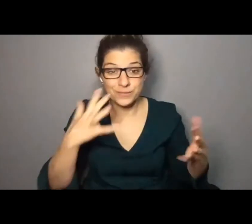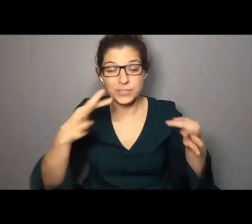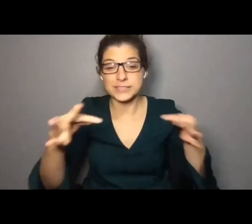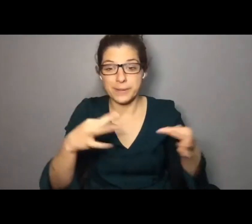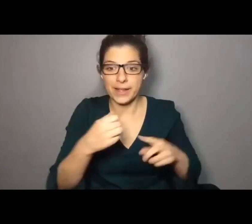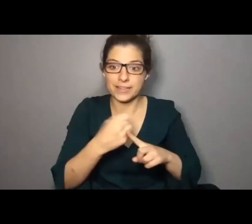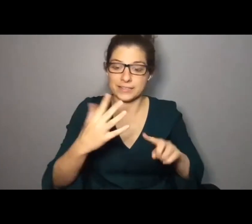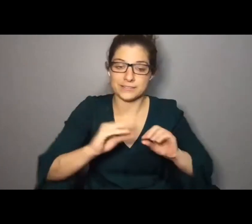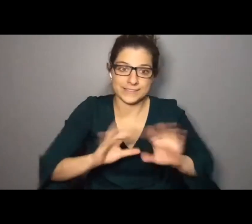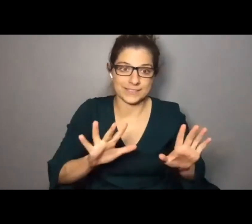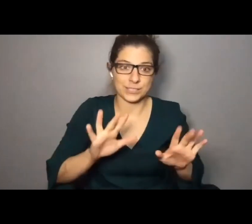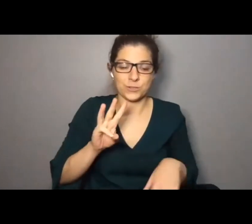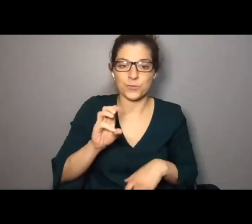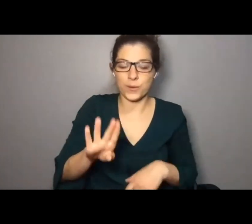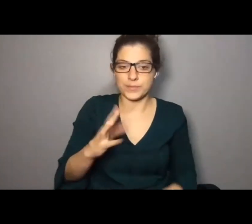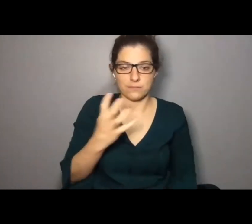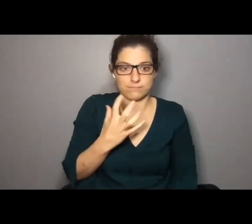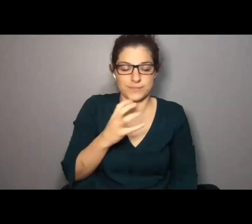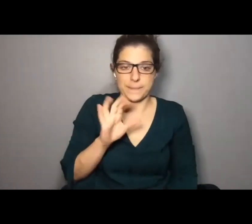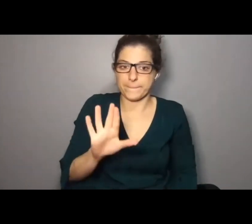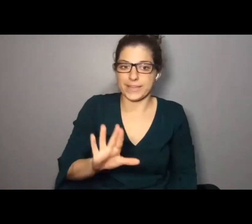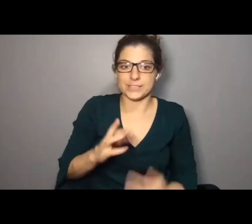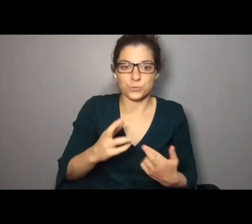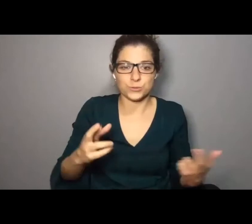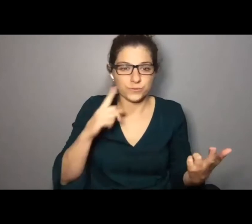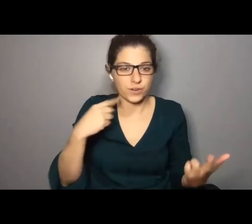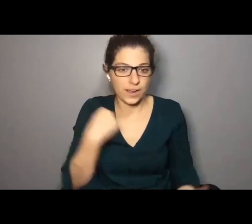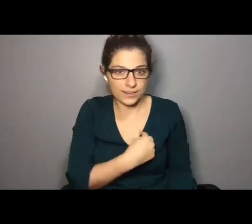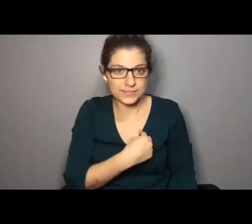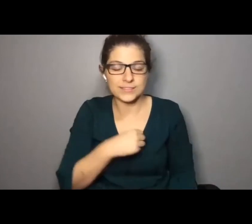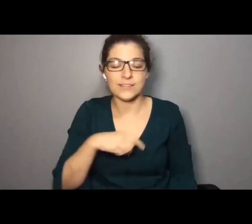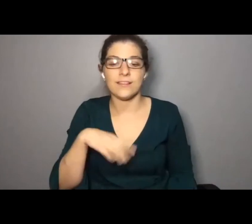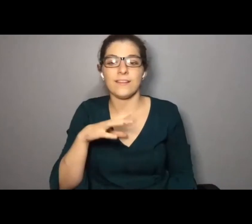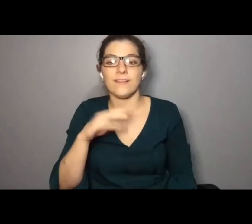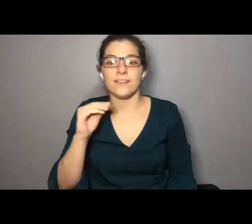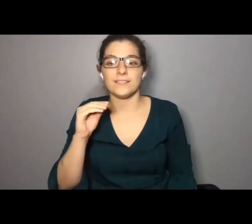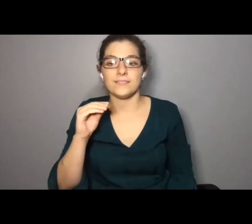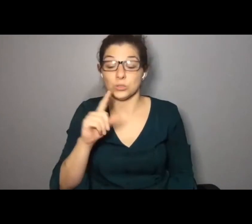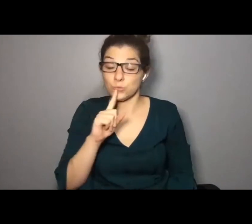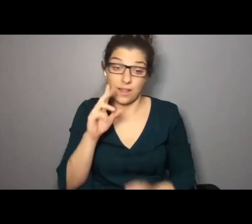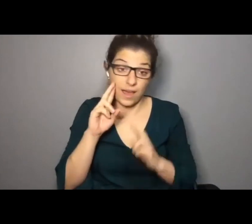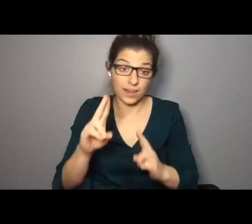us through that. That website is such an incredible resource for us. And it was a real honor